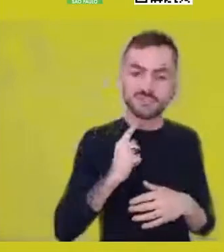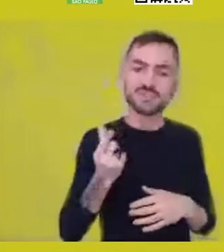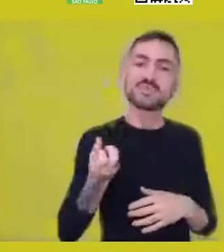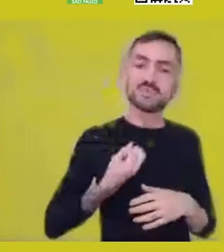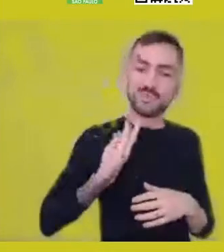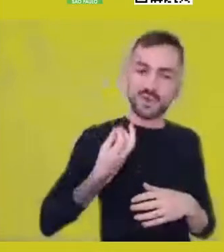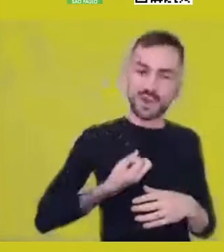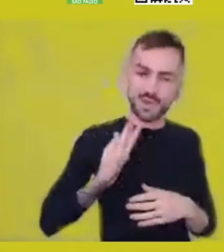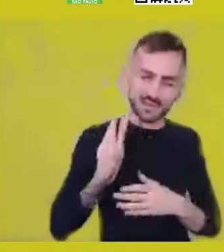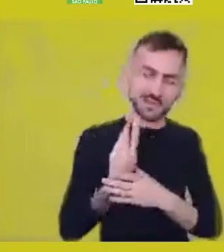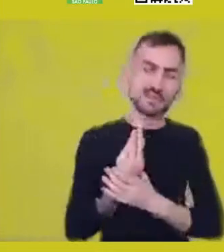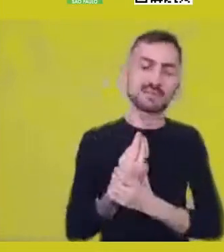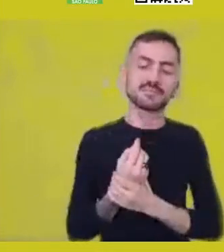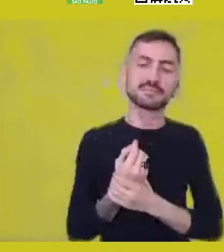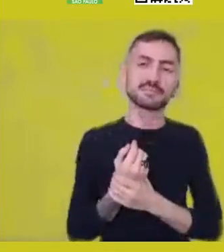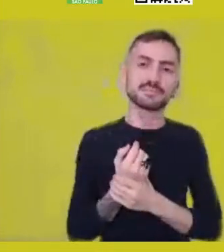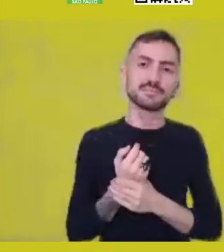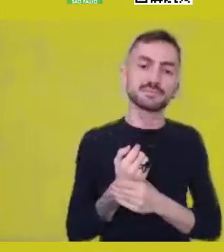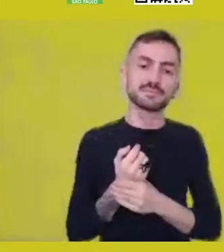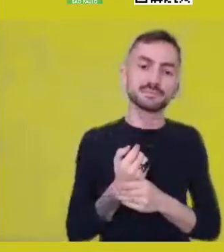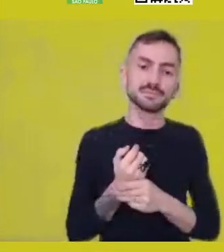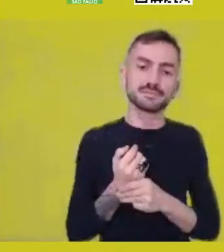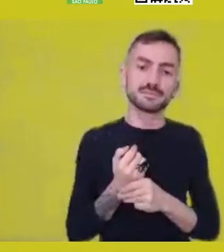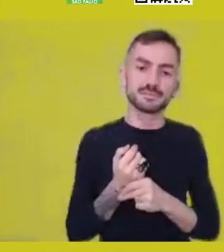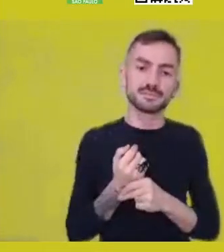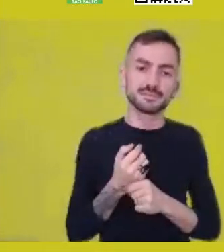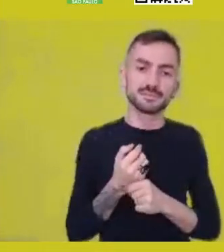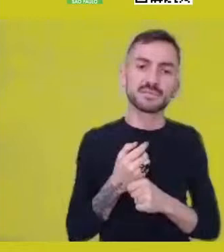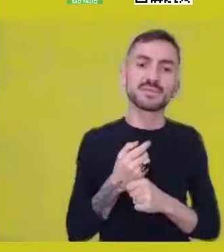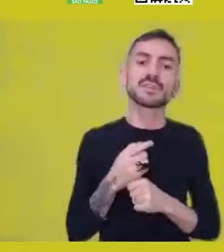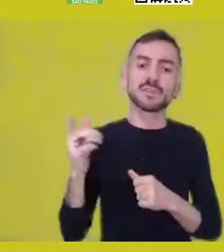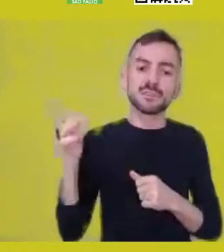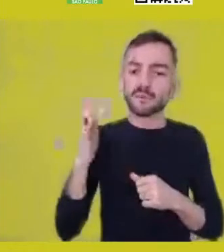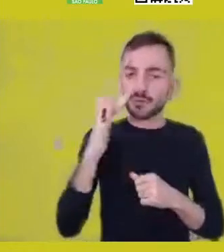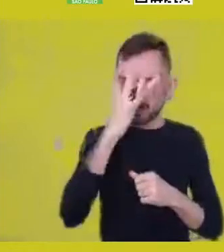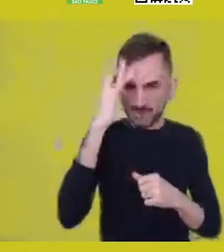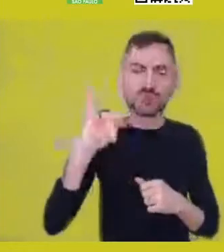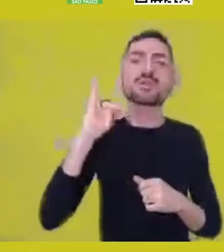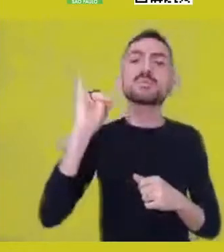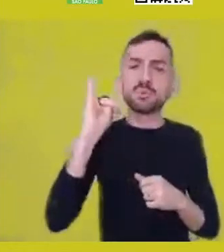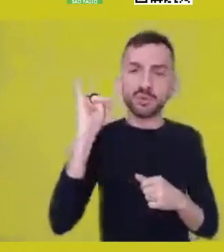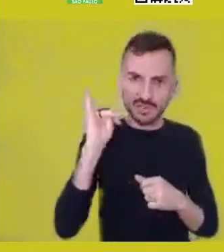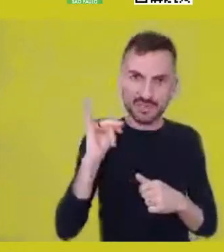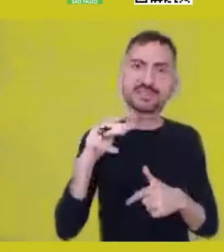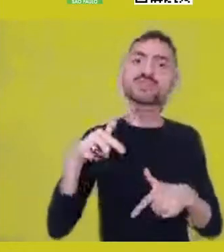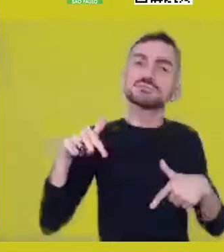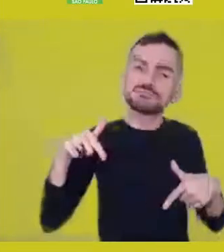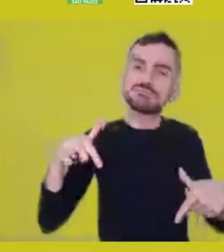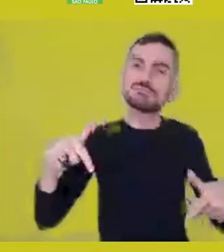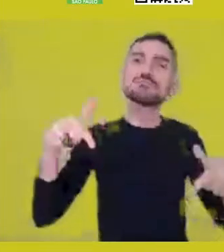a great personality in the anti-racist struggle of black Brazilians,